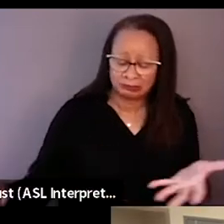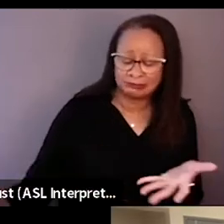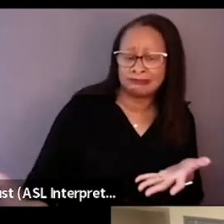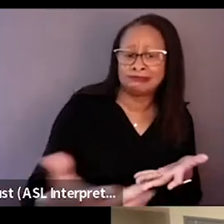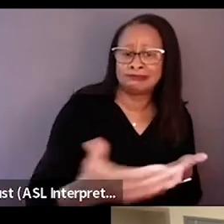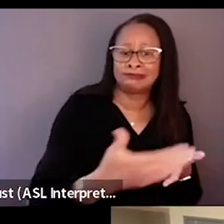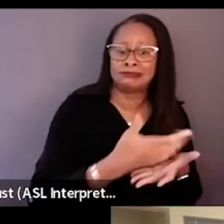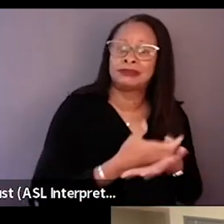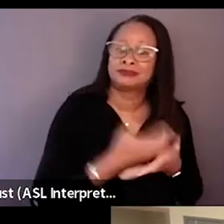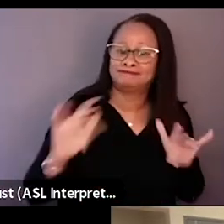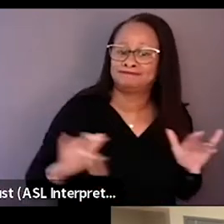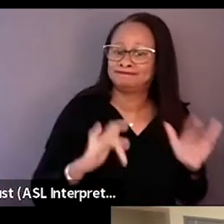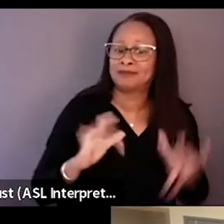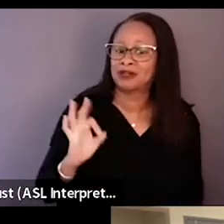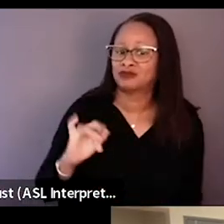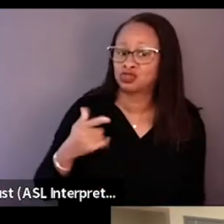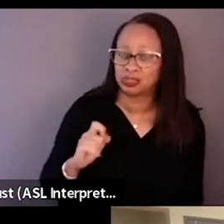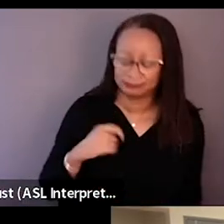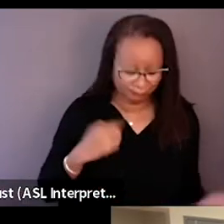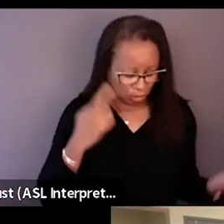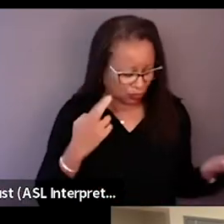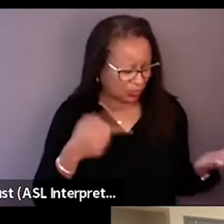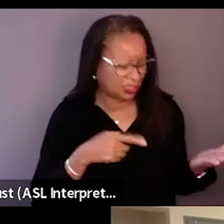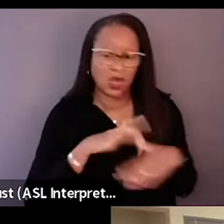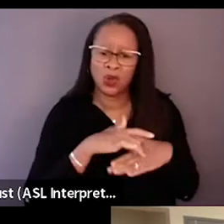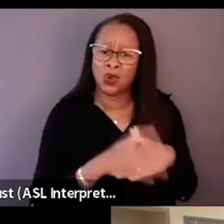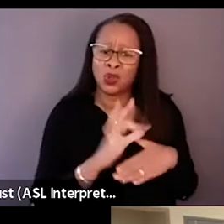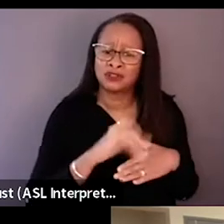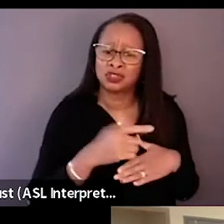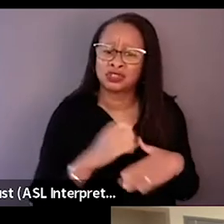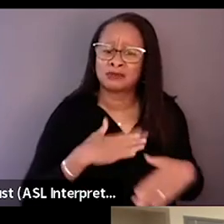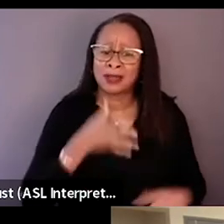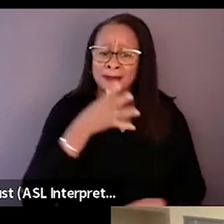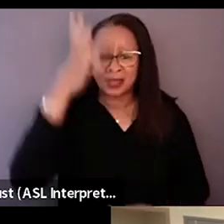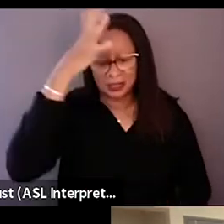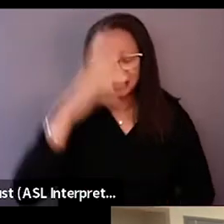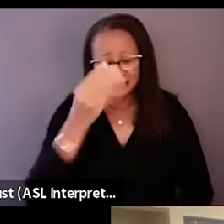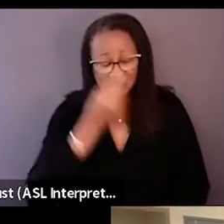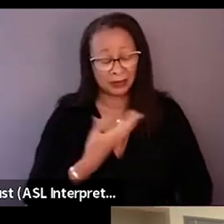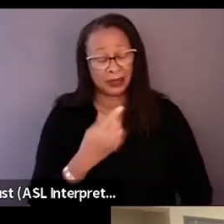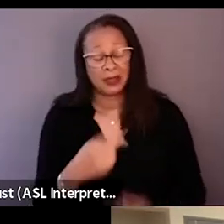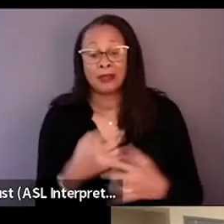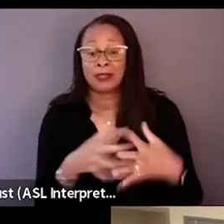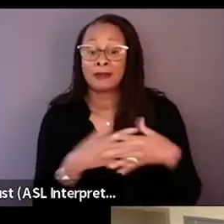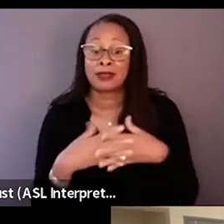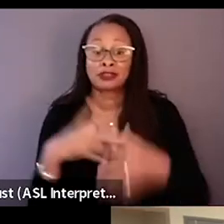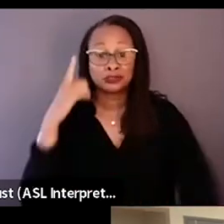I realized that like, okay, all this early footage of my parents really just telling me about the American dream and how they built the restaurant